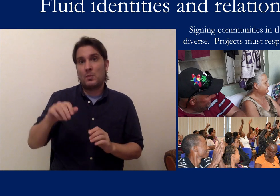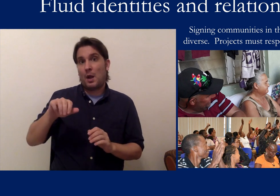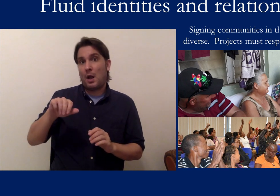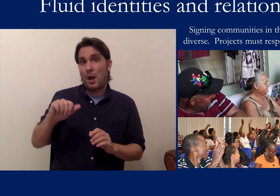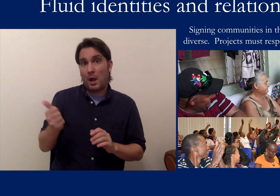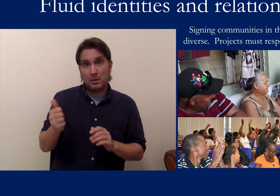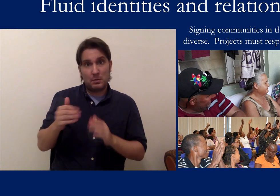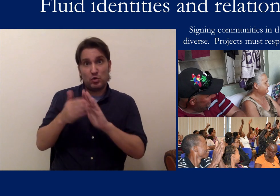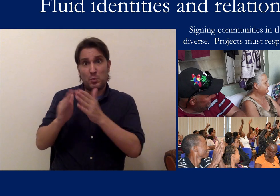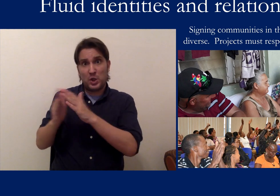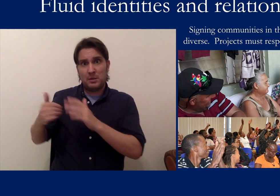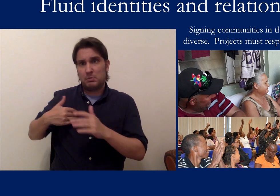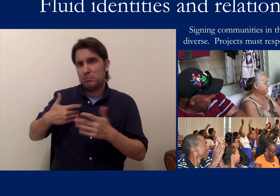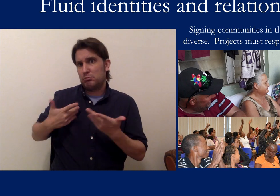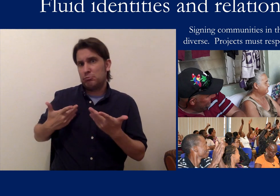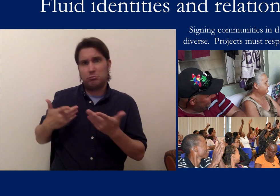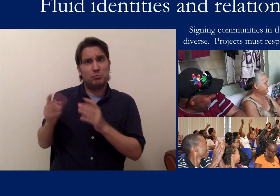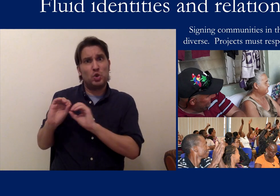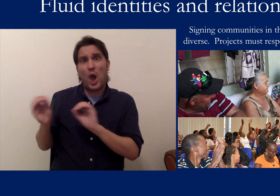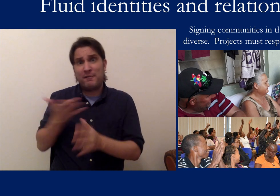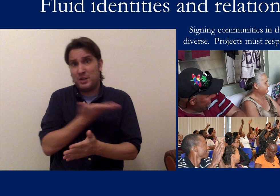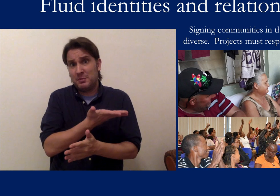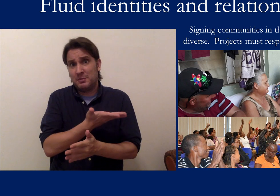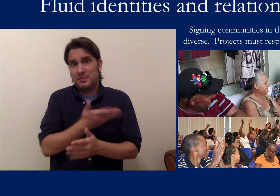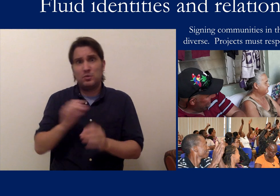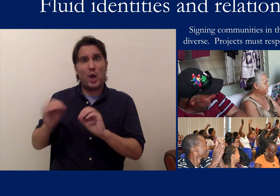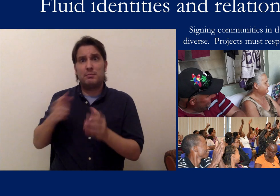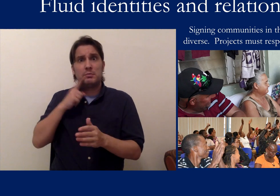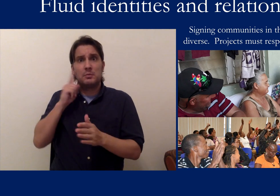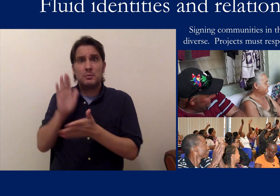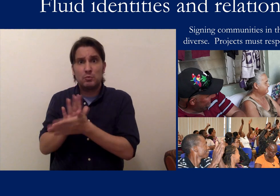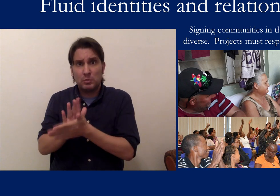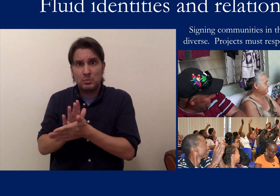they don't have those sorts of deaf activities. They don't have deaf schools or deaf events.